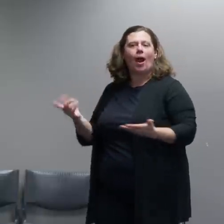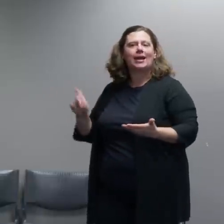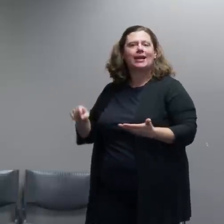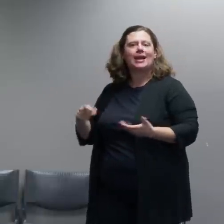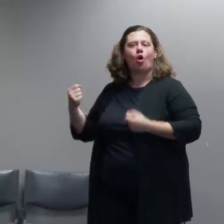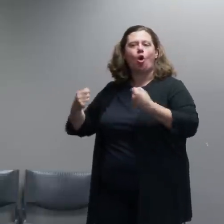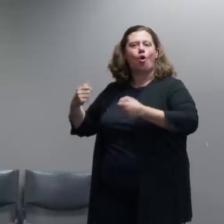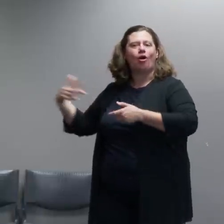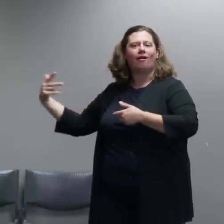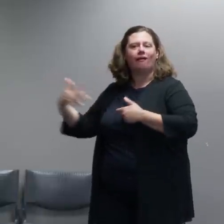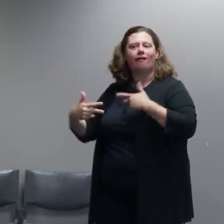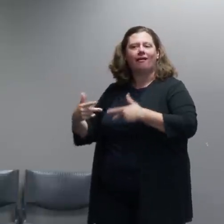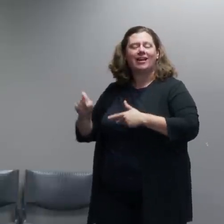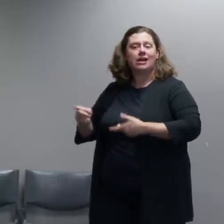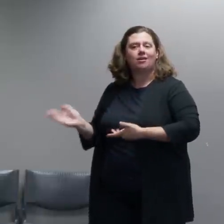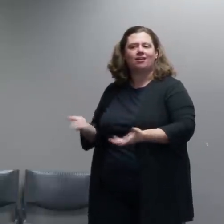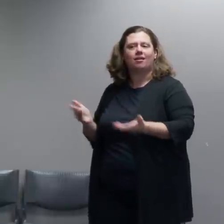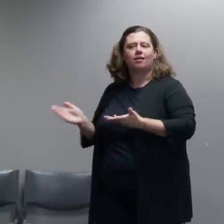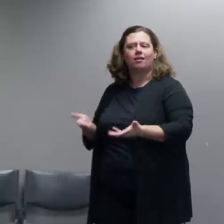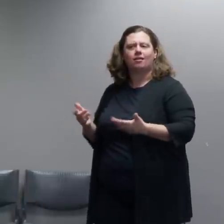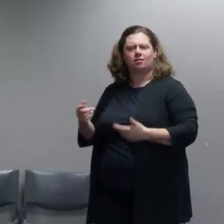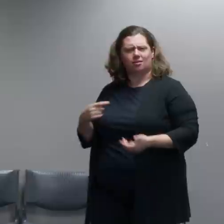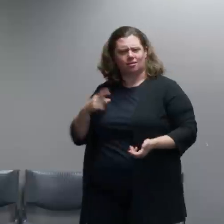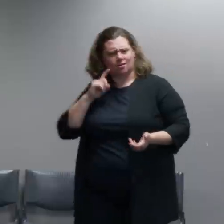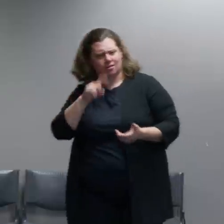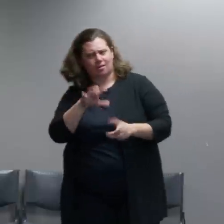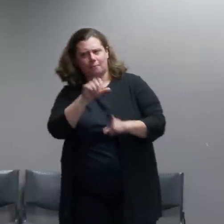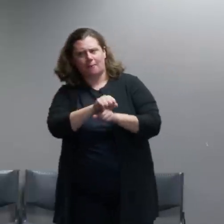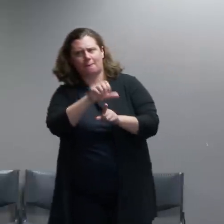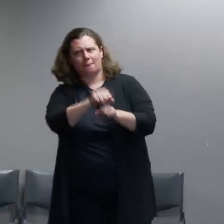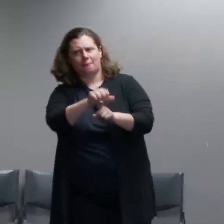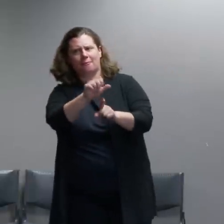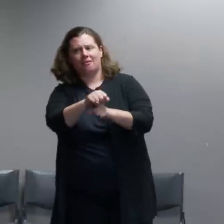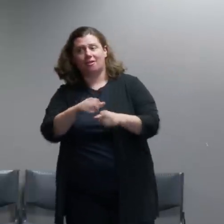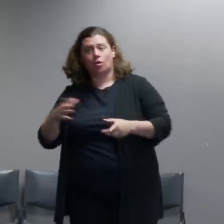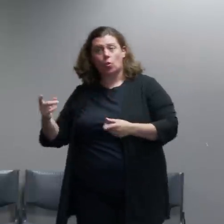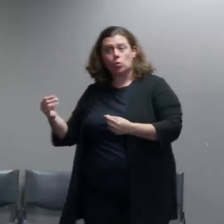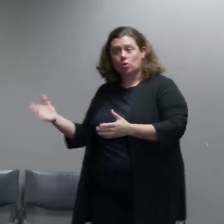supplied with things to throw at police officers and other items from 4th Avenue